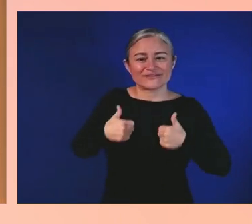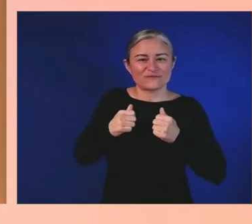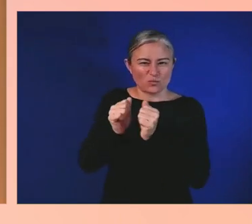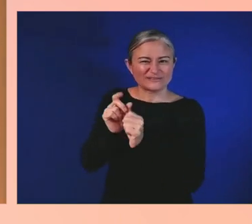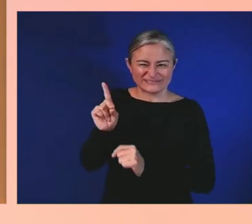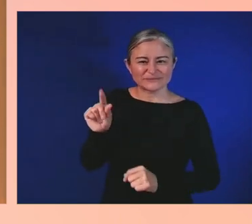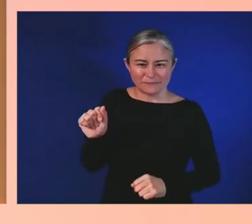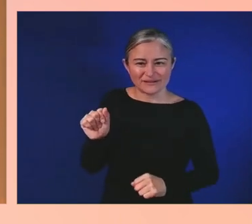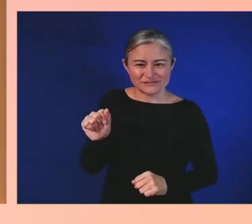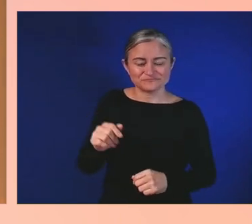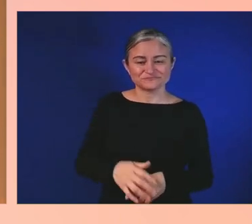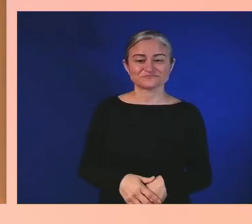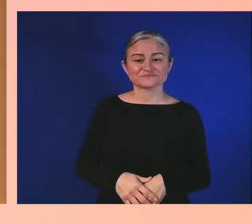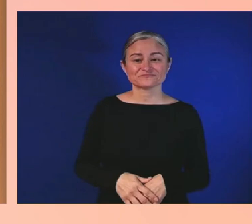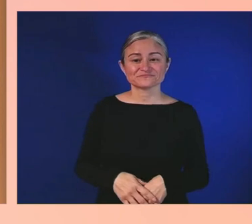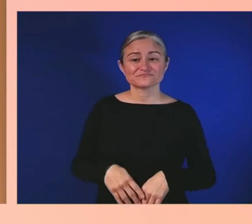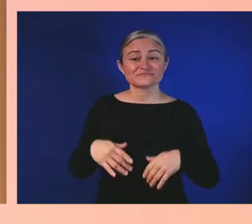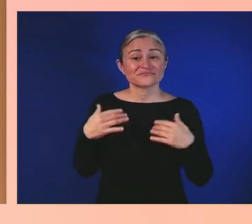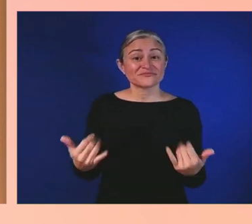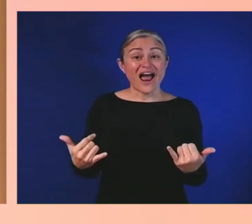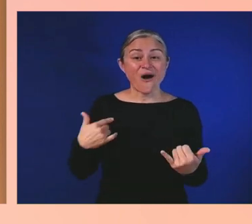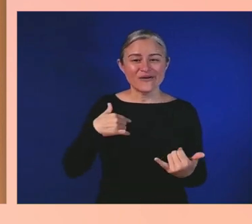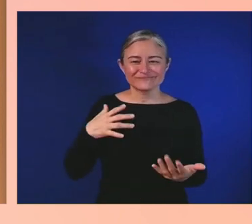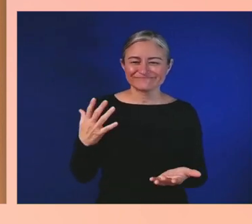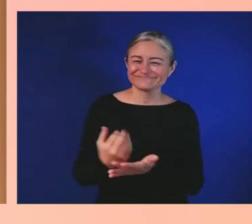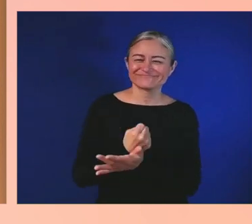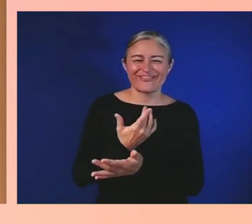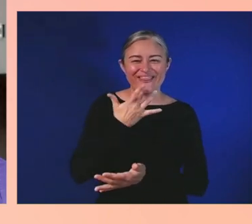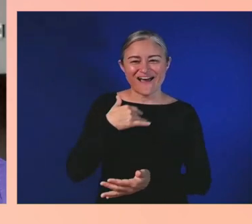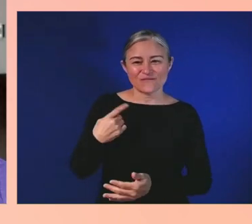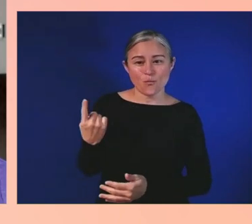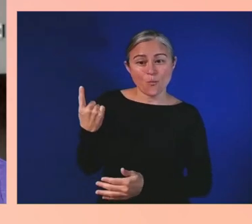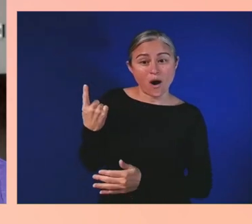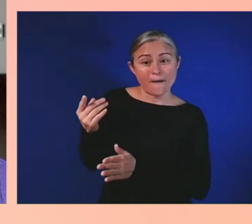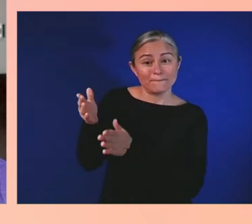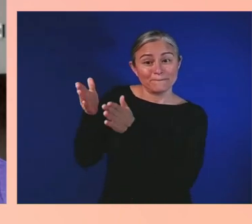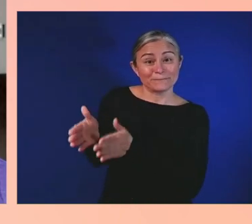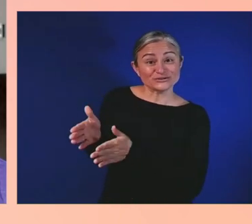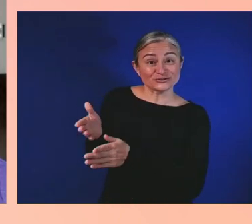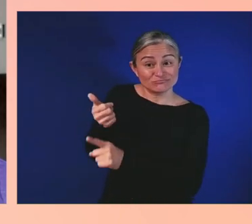have one of the content creators from that program, Mike Luckett, here to share his story